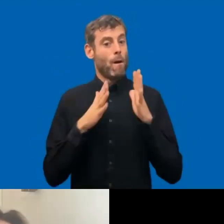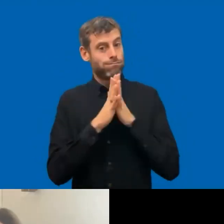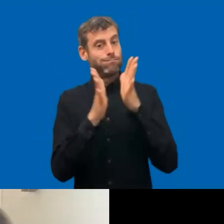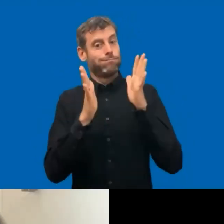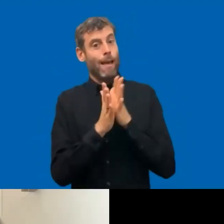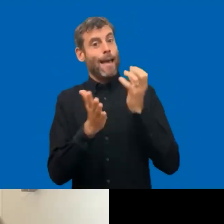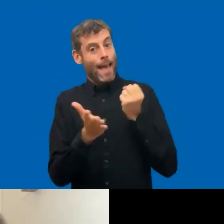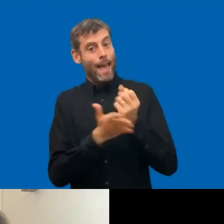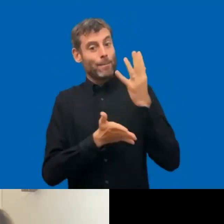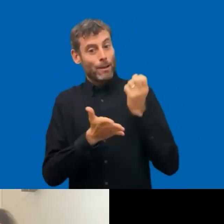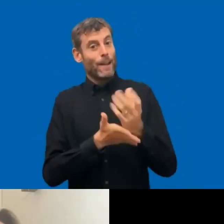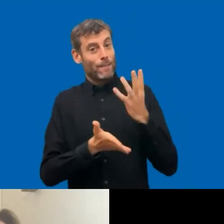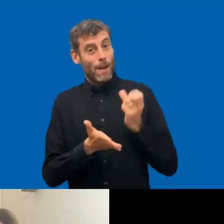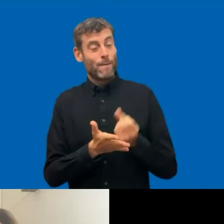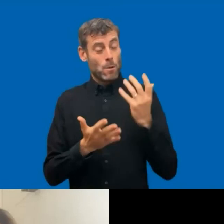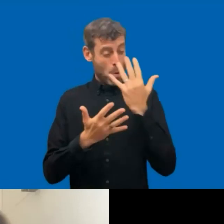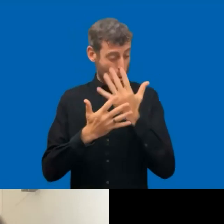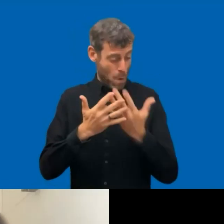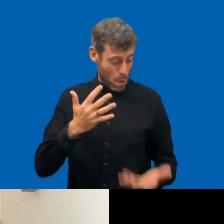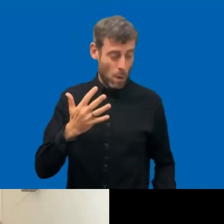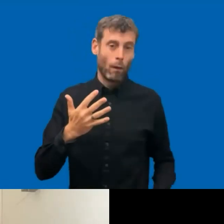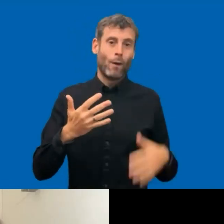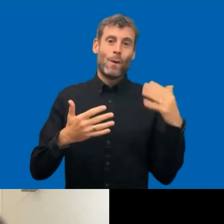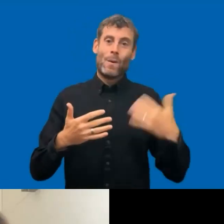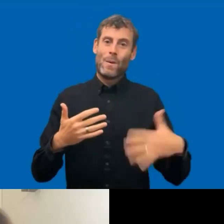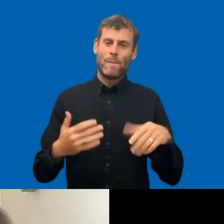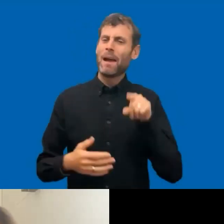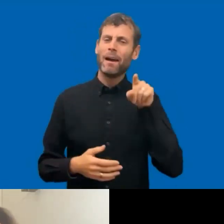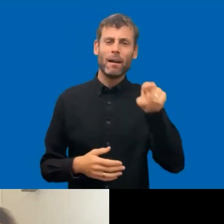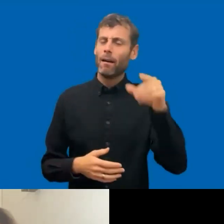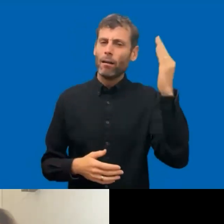No, no. Everything you say is always extremely important. It's just